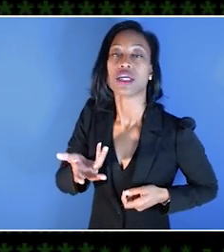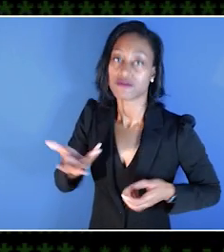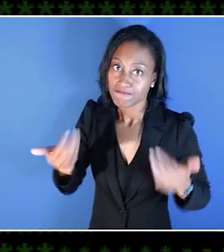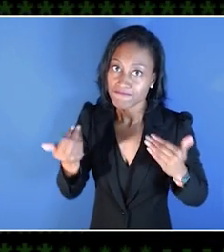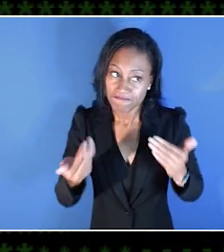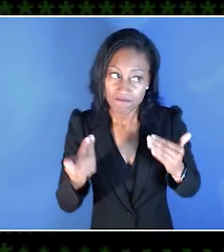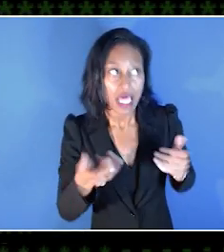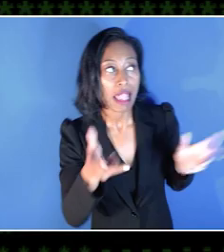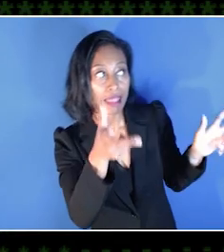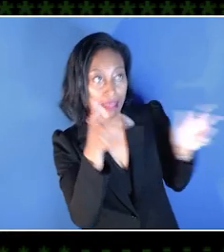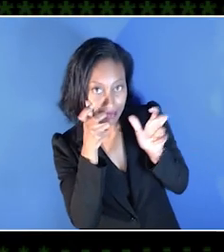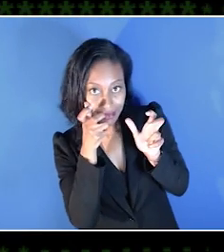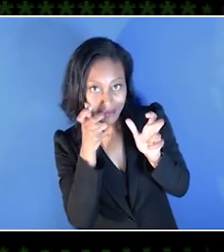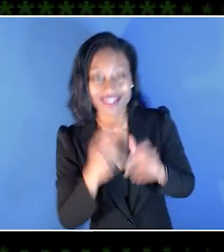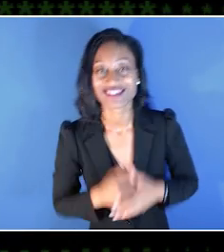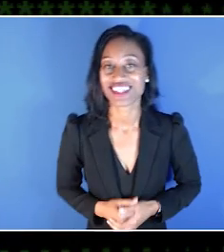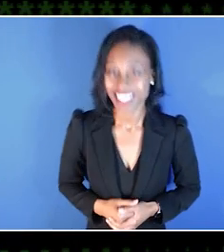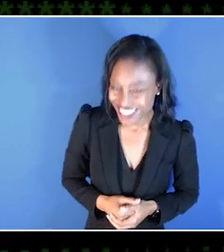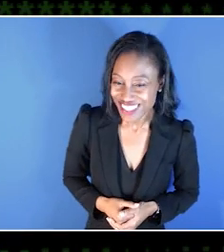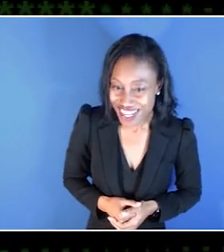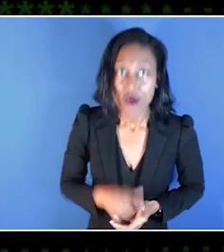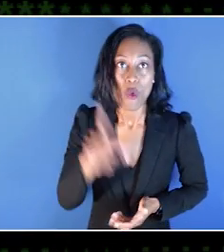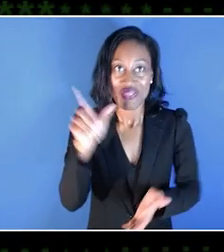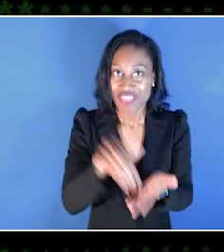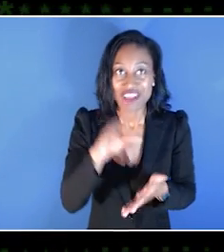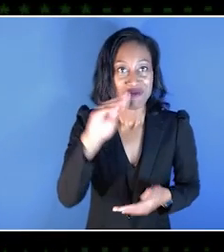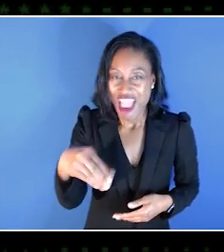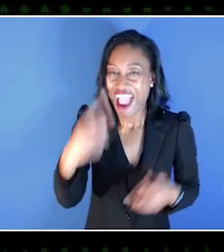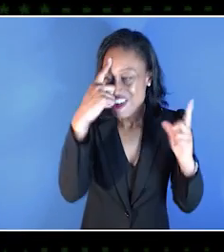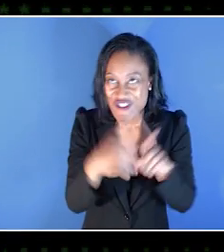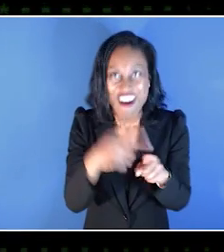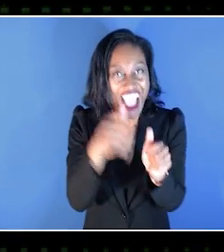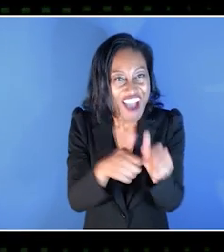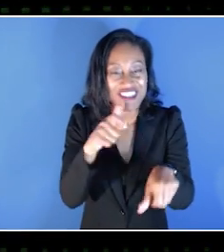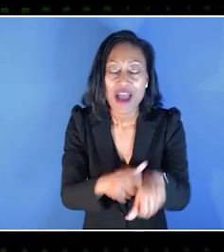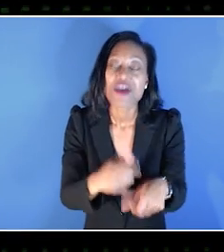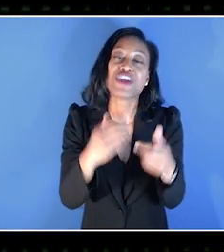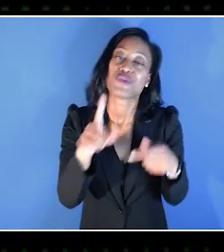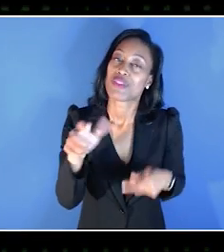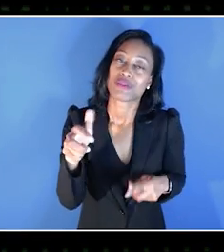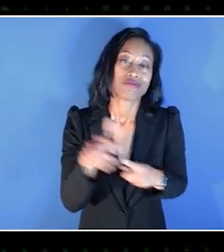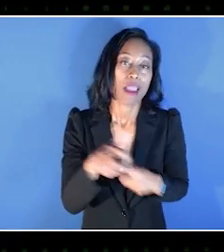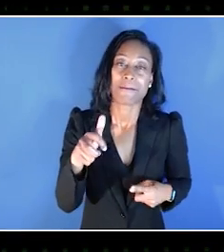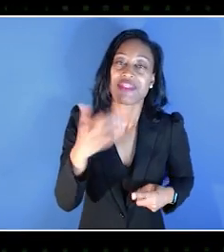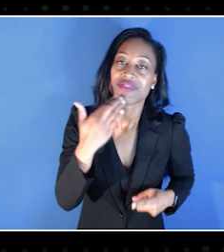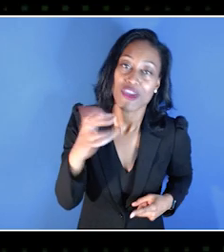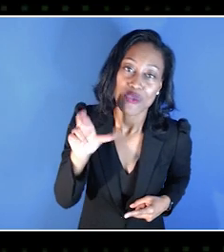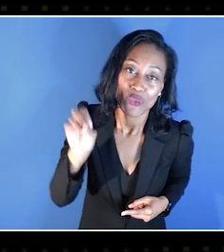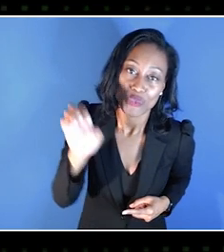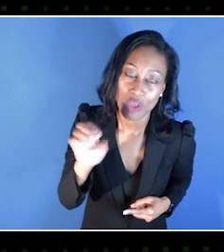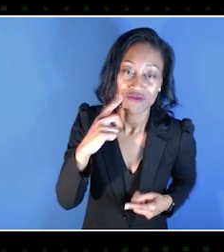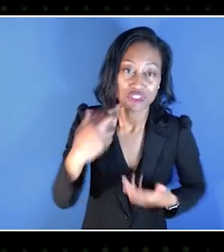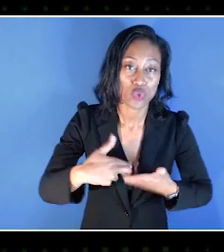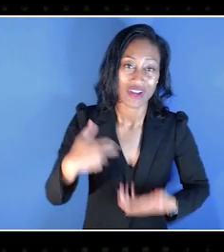I just 1,000 percent agree, every single time. You're the best. Rose, thank you so very much for joining us today.